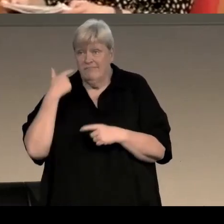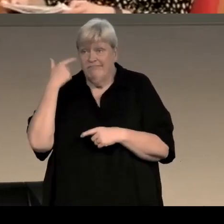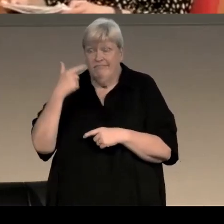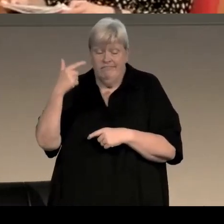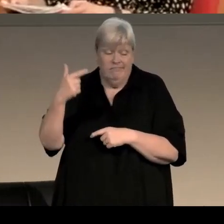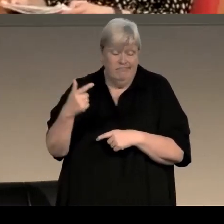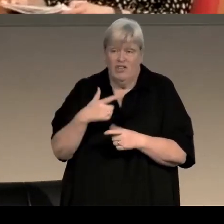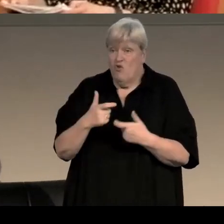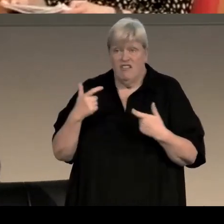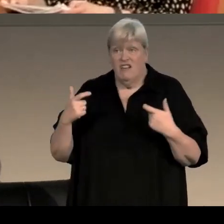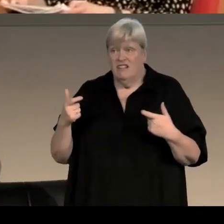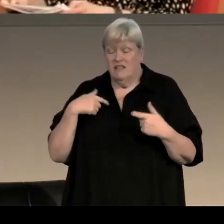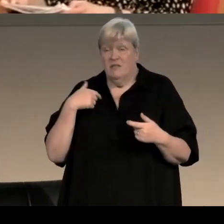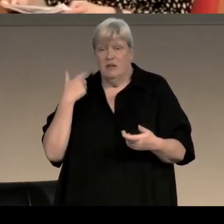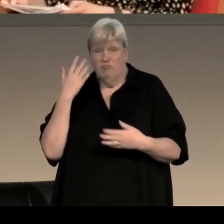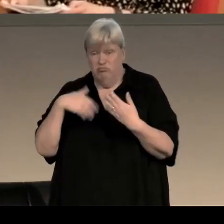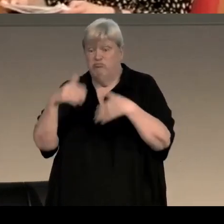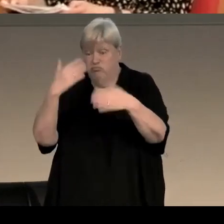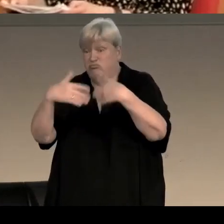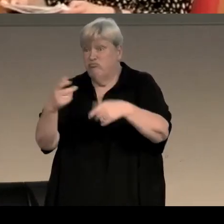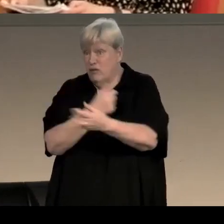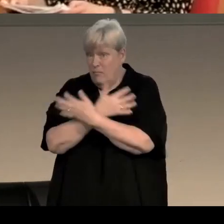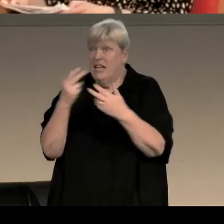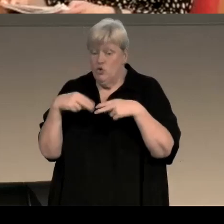but I rattled through a lot of newspapers in that time